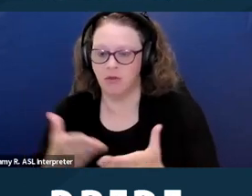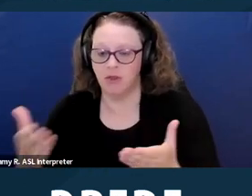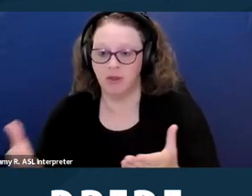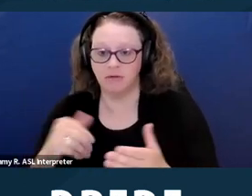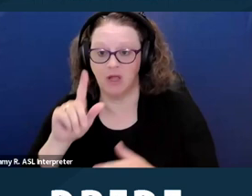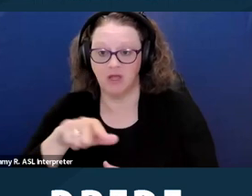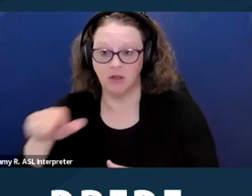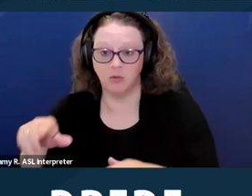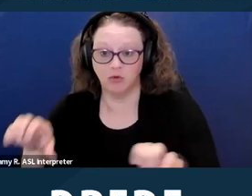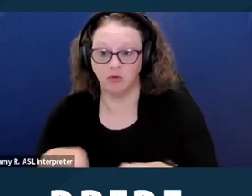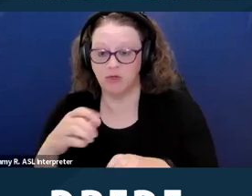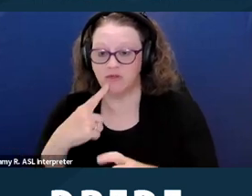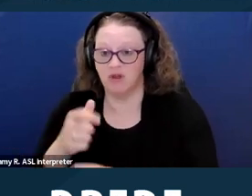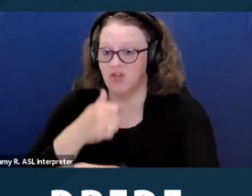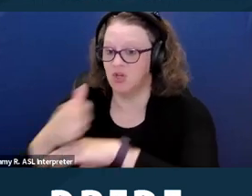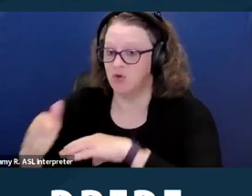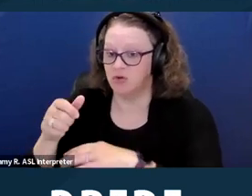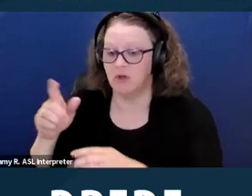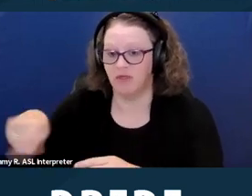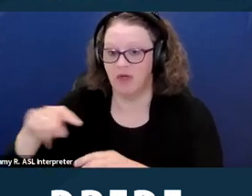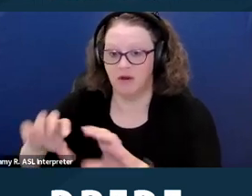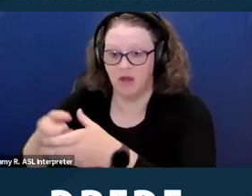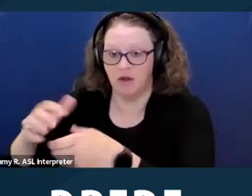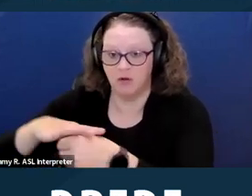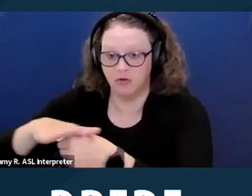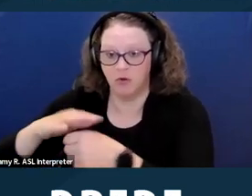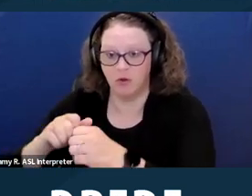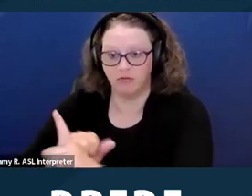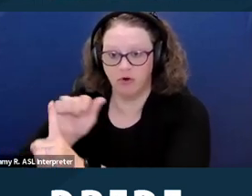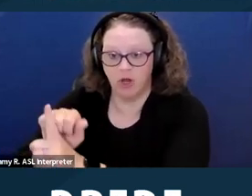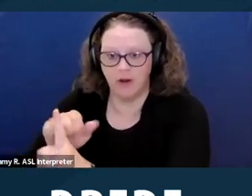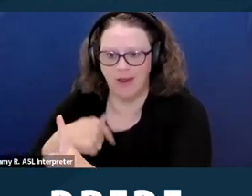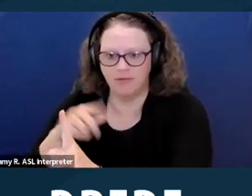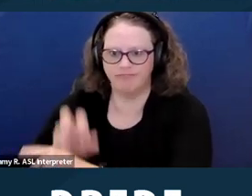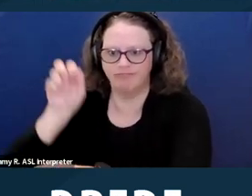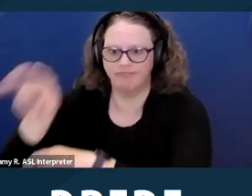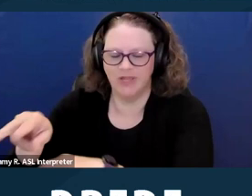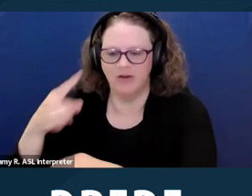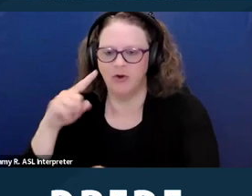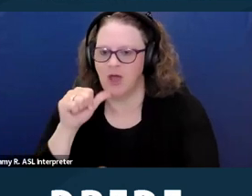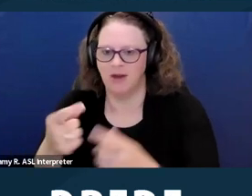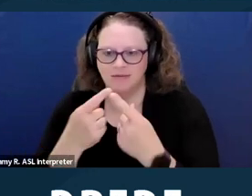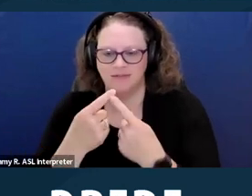is accuse the household of fraud. And, I'm sorry that kind of leaped ahead for not disclosing that they had a voucher.